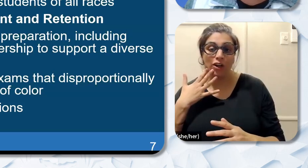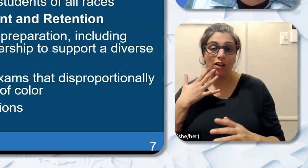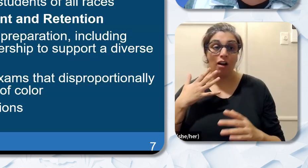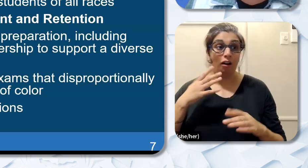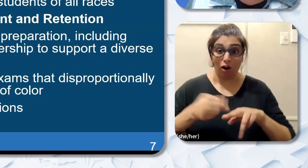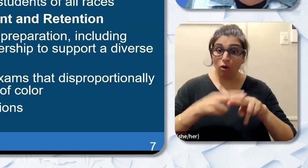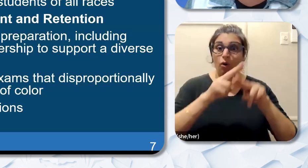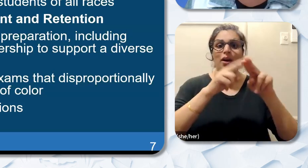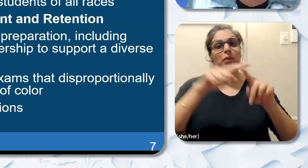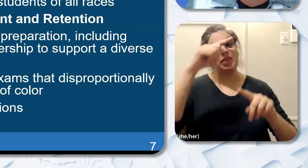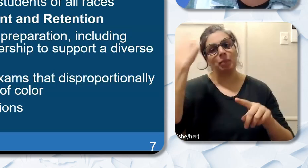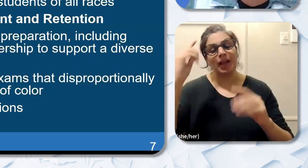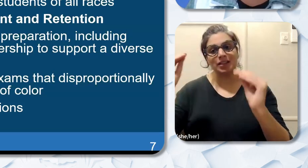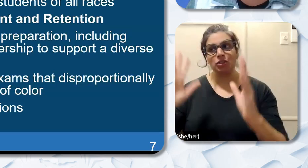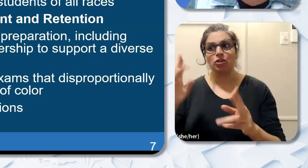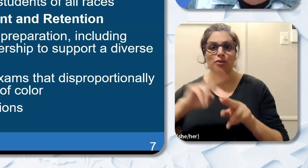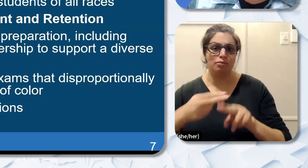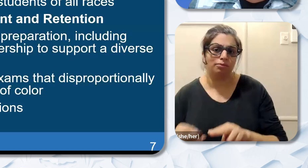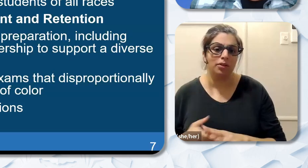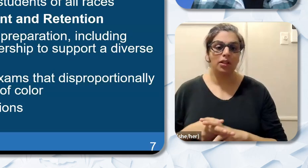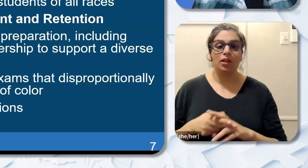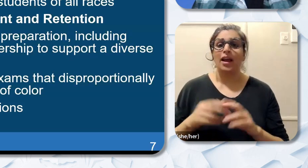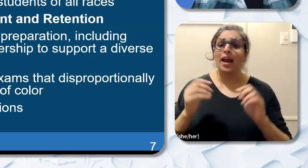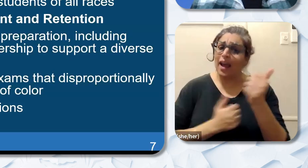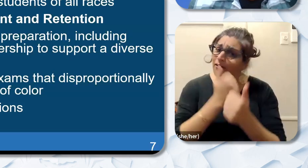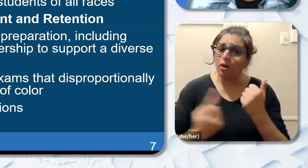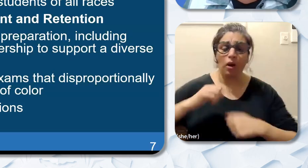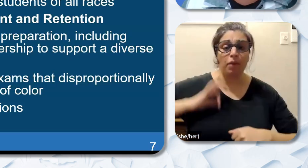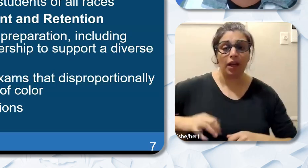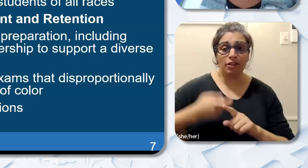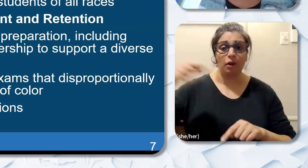All students benefit from increased teacher diversity and it is an overall great improvement